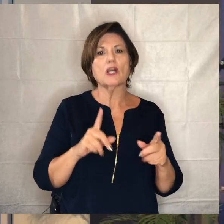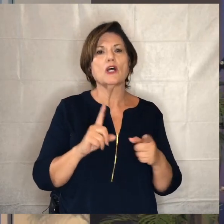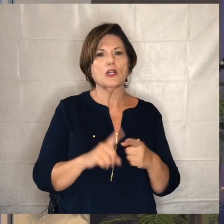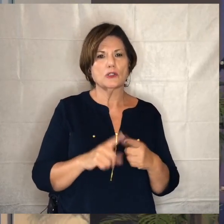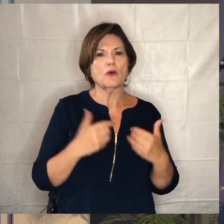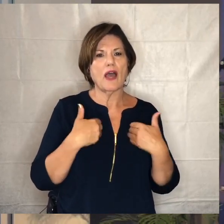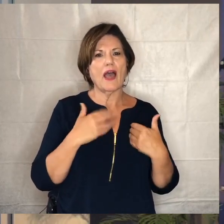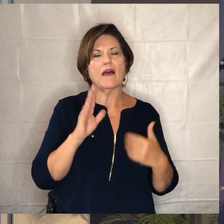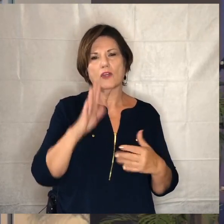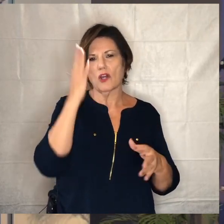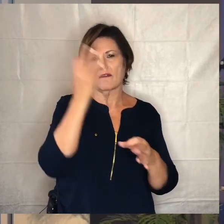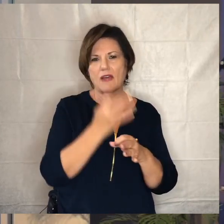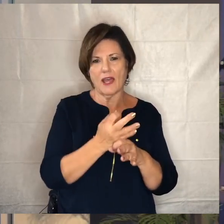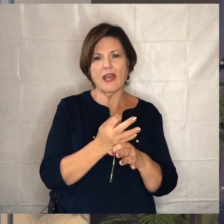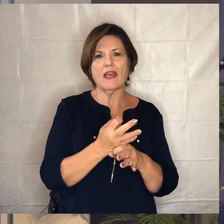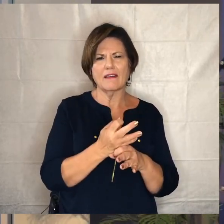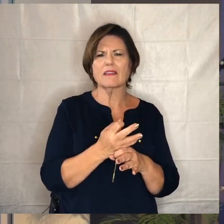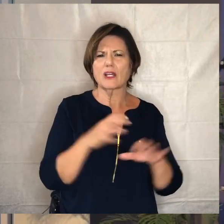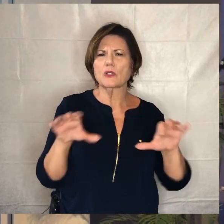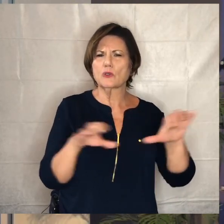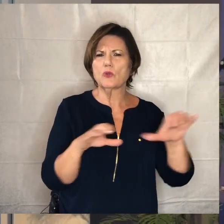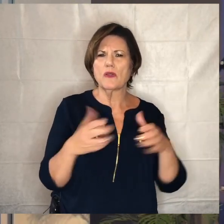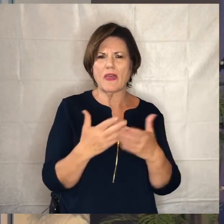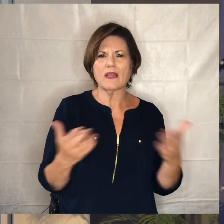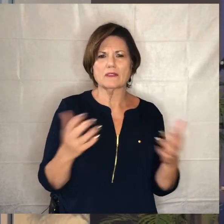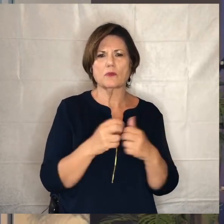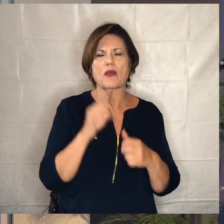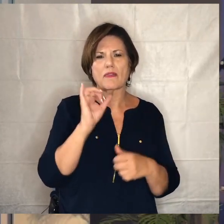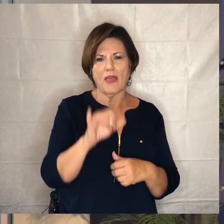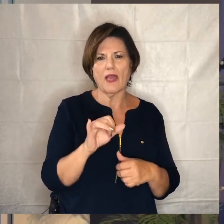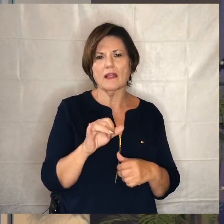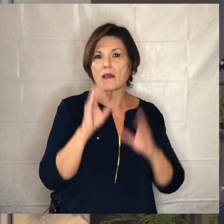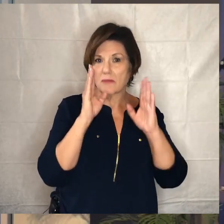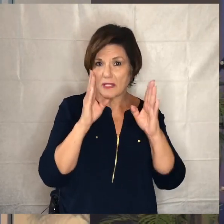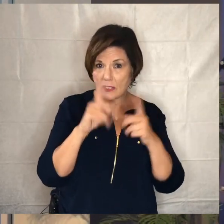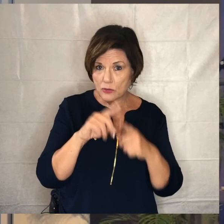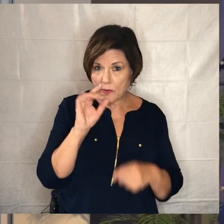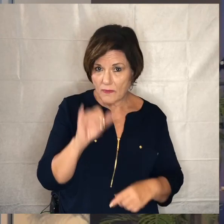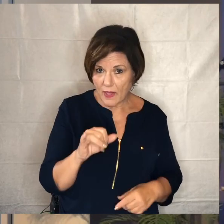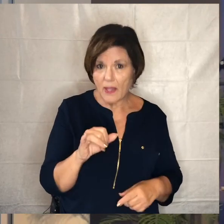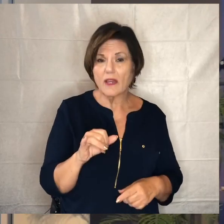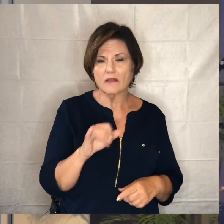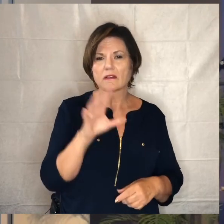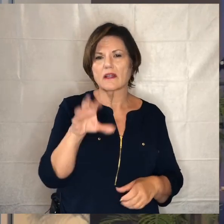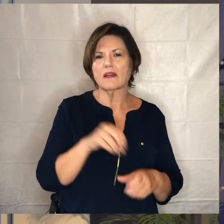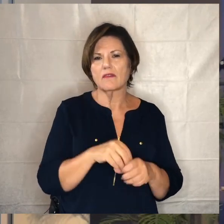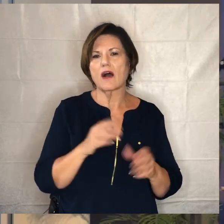your own faith in your own hands and do some things with it and so pay attention to that as well as getting involved in a small group for that